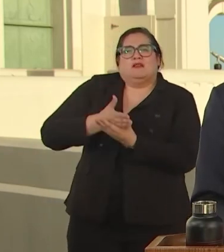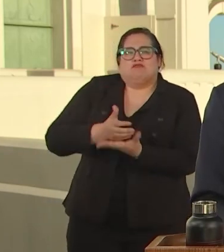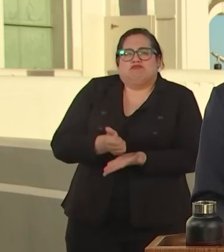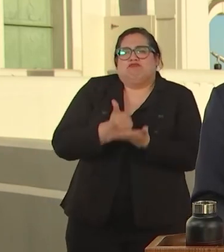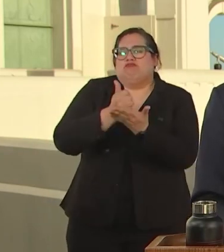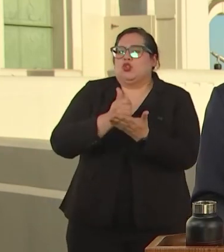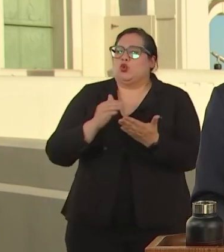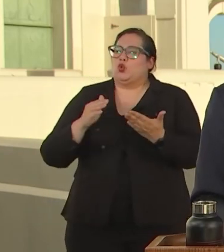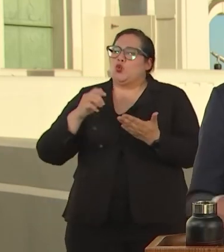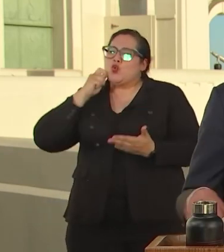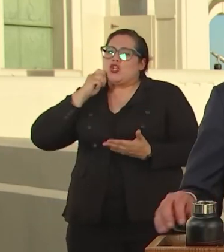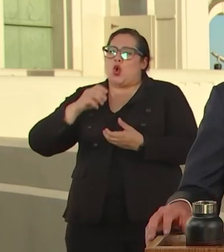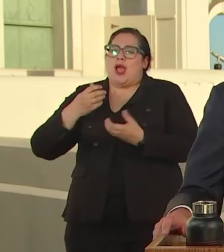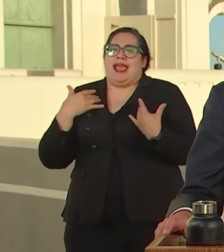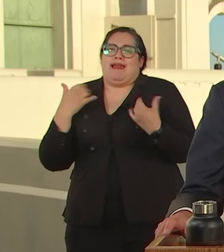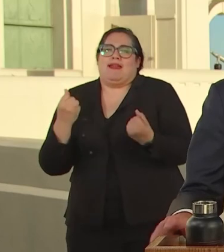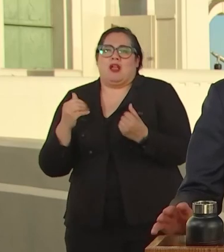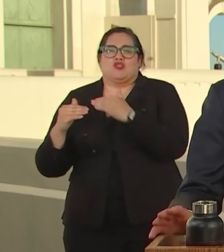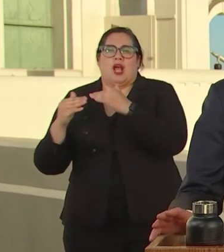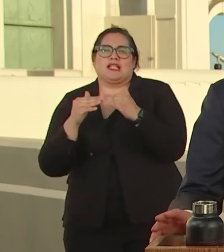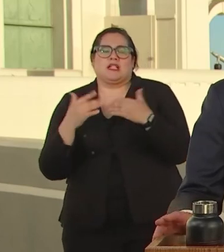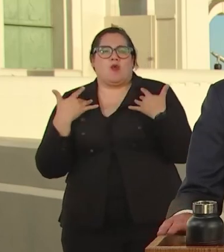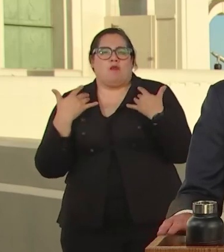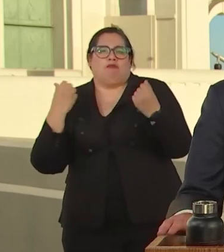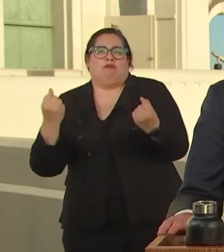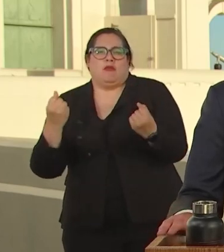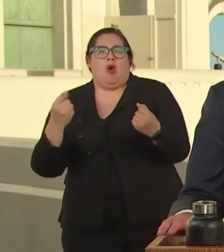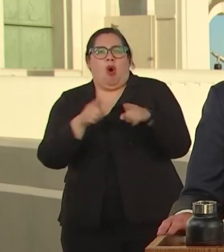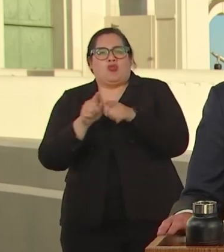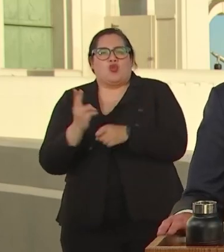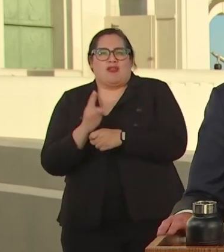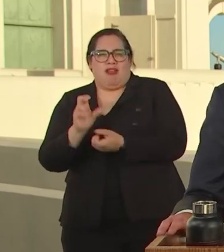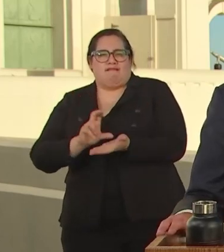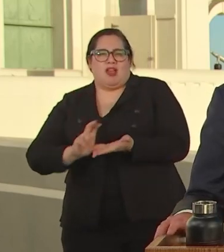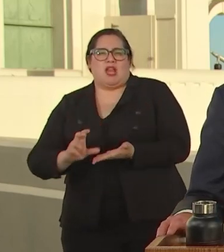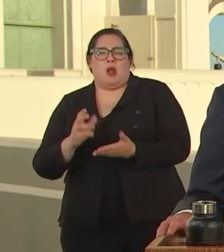AND WE'LL ALSO USE THAT TO PARTNER WITH COMMUNITY AND